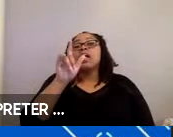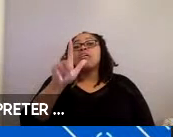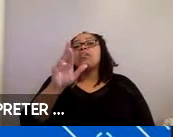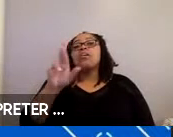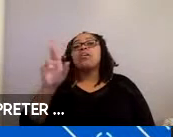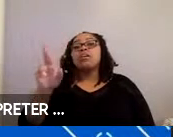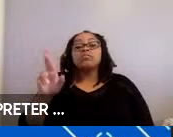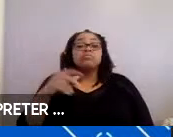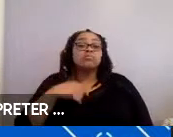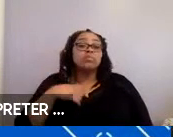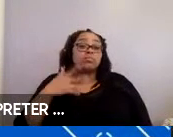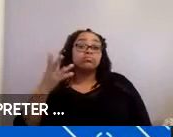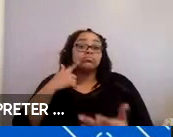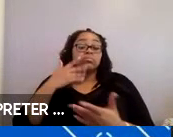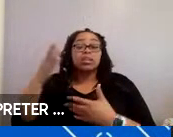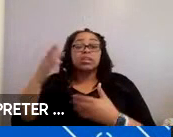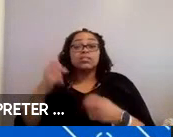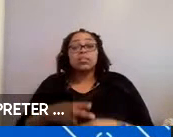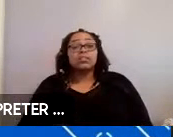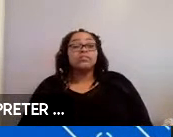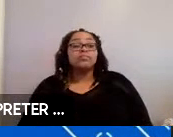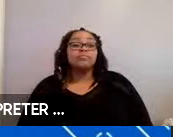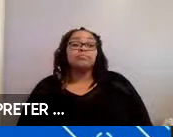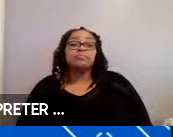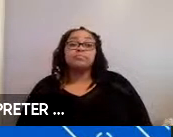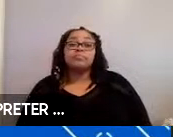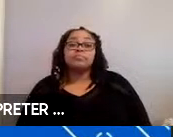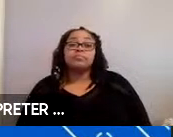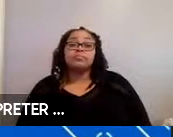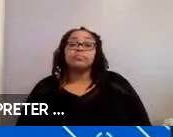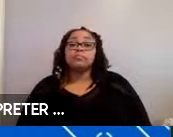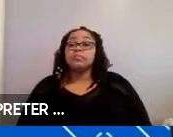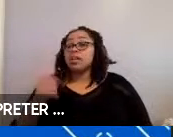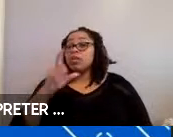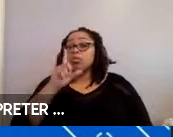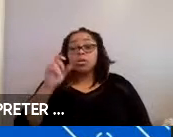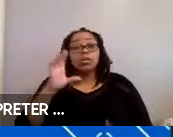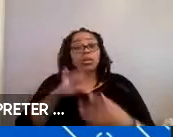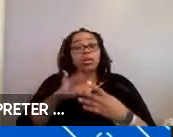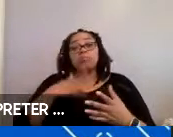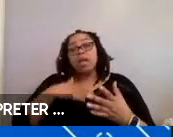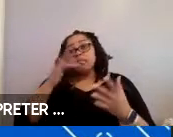will leave it for the next slide. For questions and comments and this is my contact information